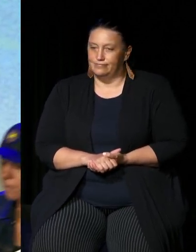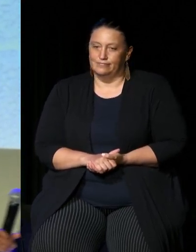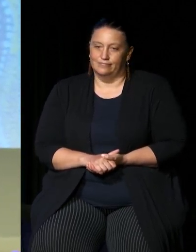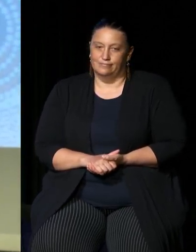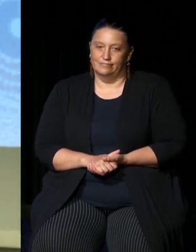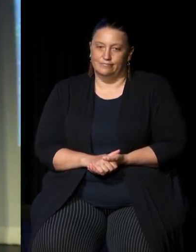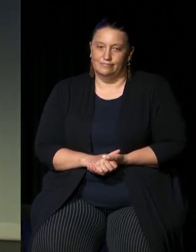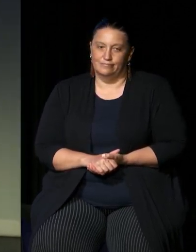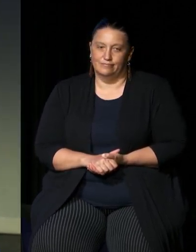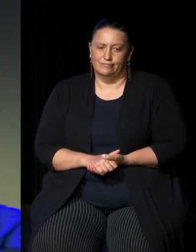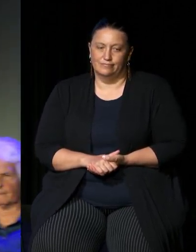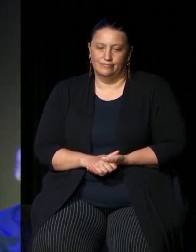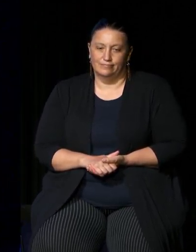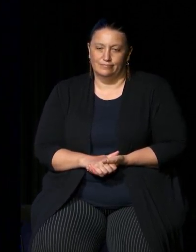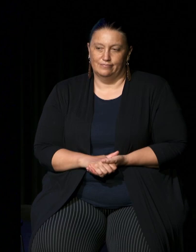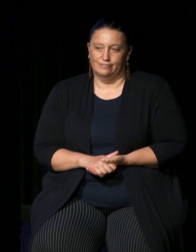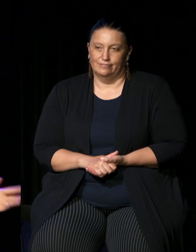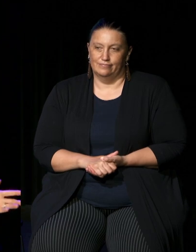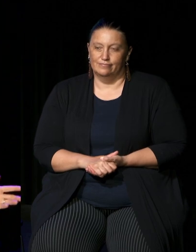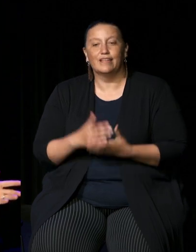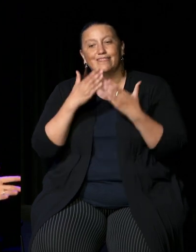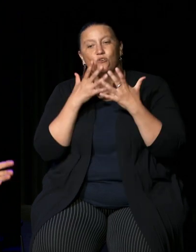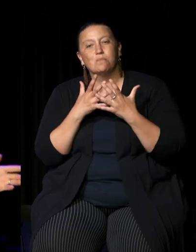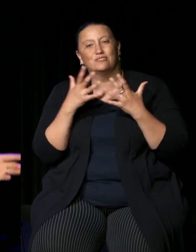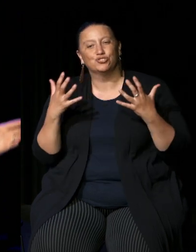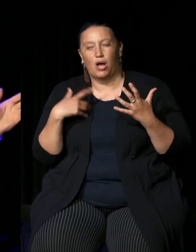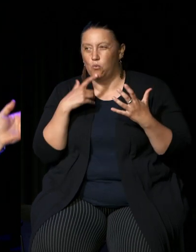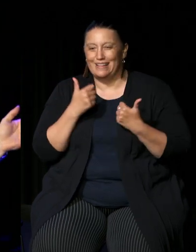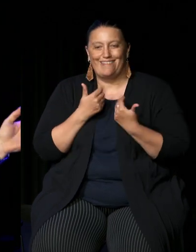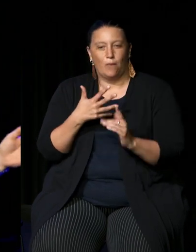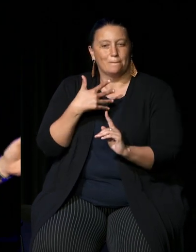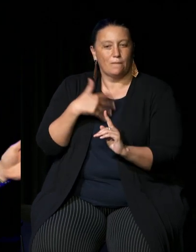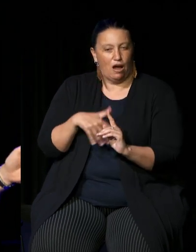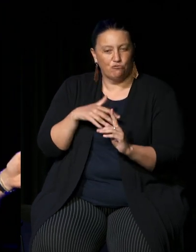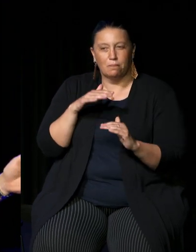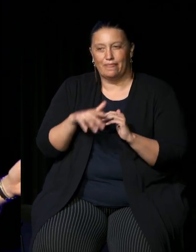thank you very much Rachel and I'll get you some um some background about that in just in